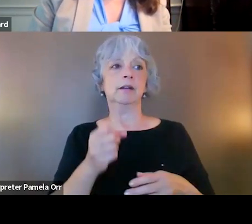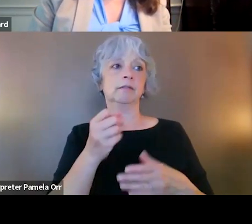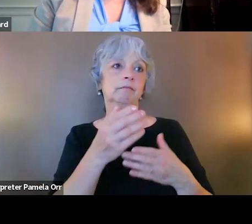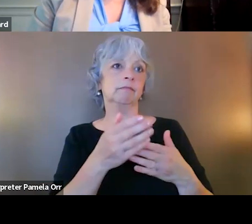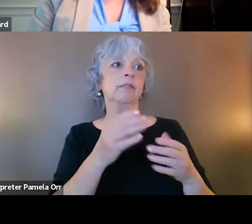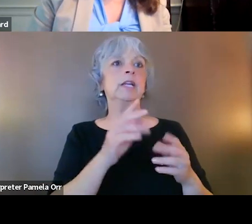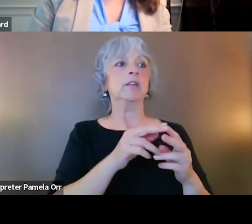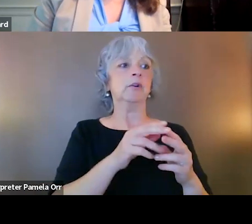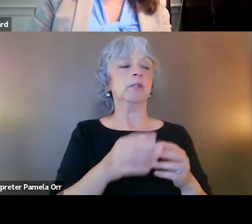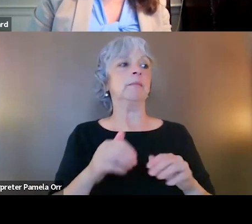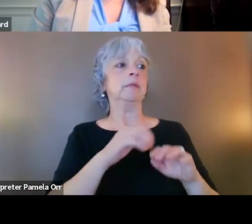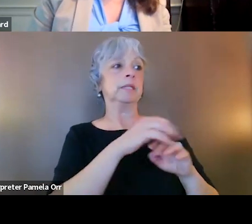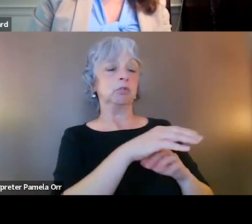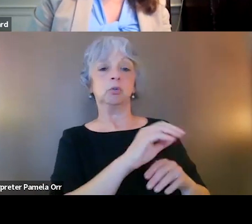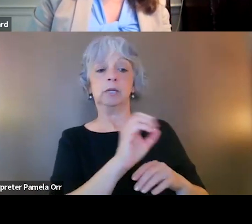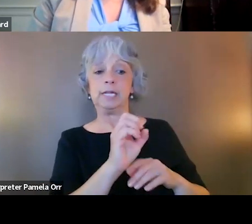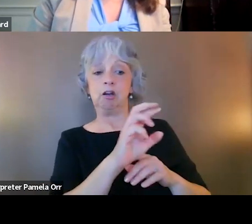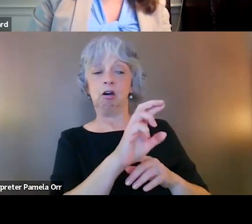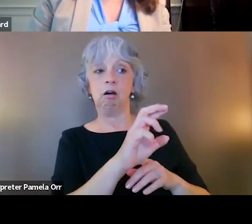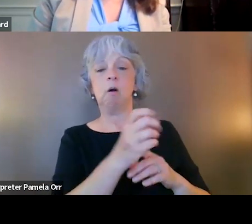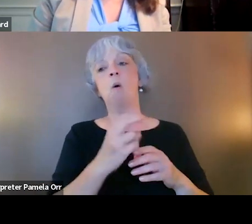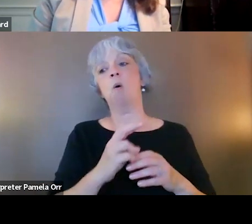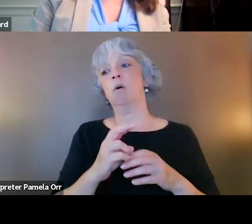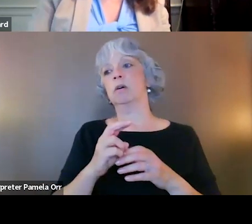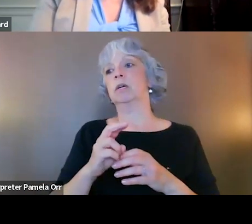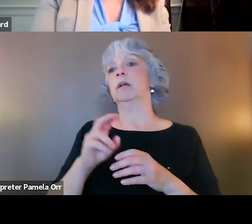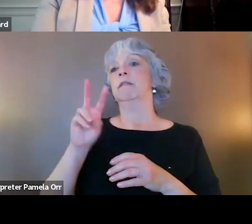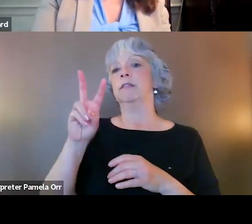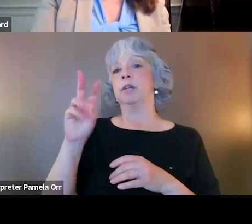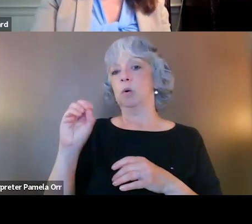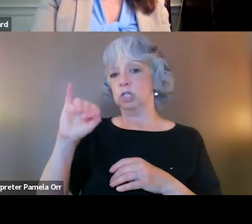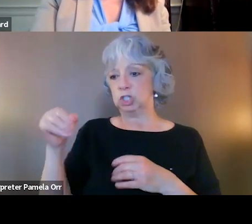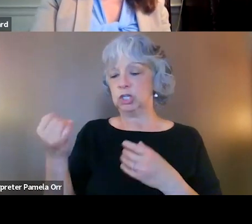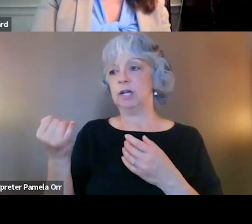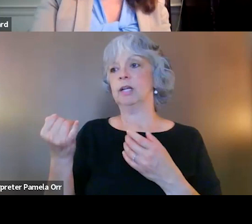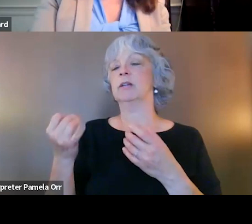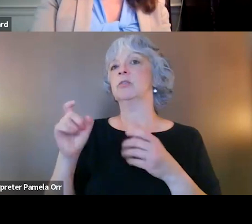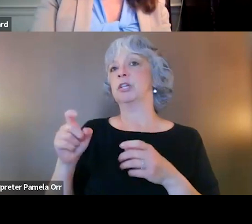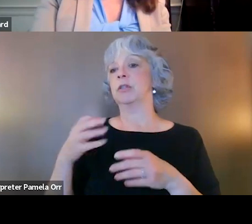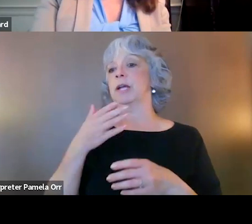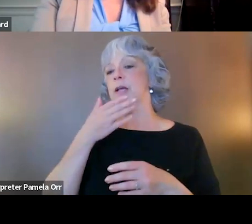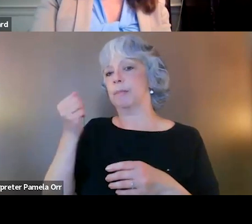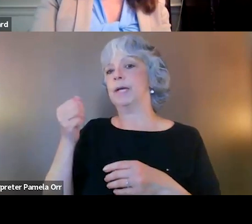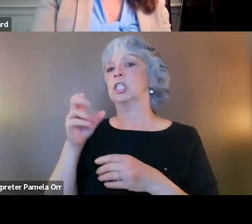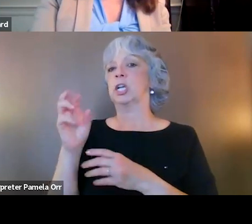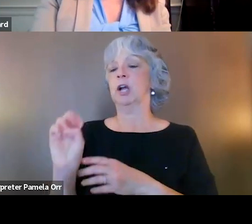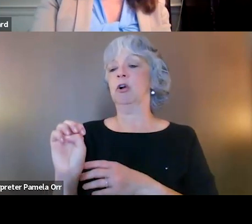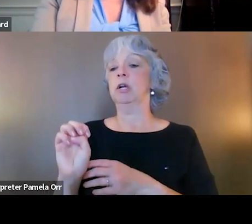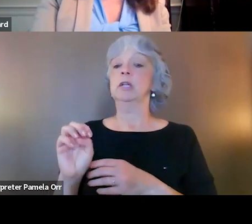either to an emergency room provider or to the veteran justice outreach specialist to ensure that continuity of care so that a veteran who is maybe entering the system